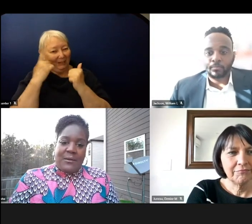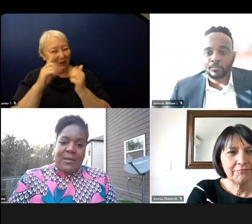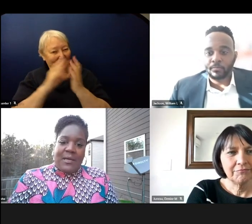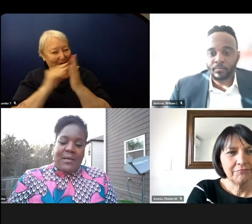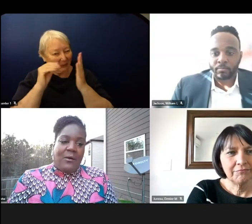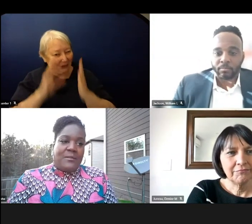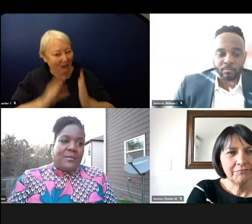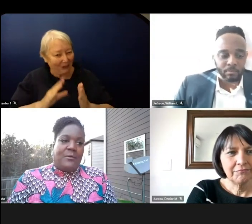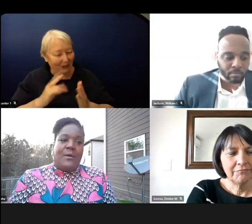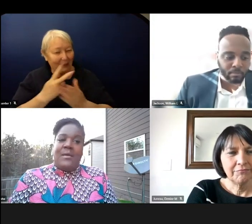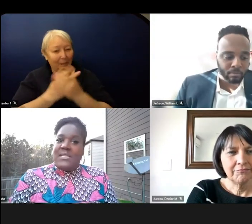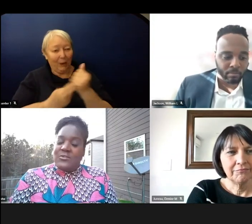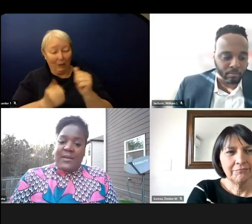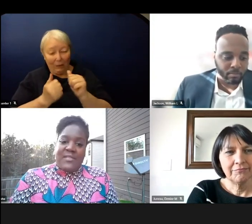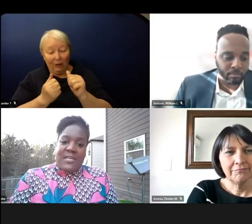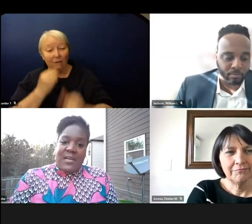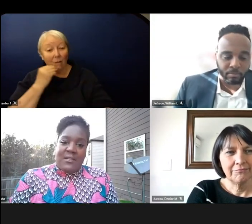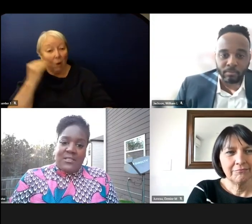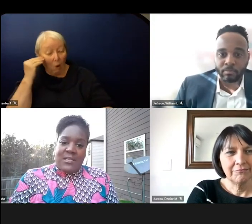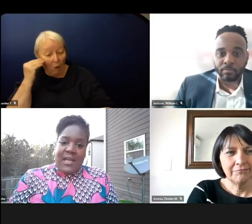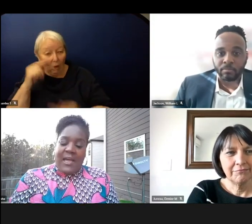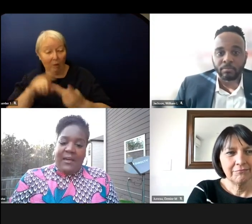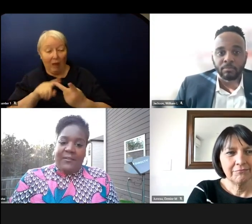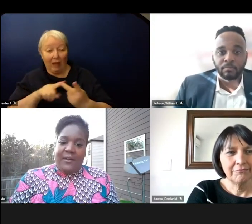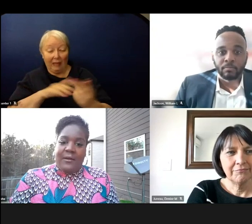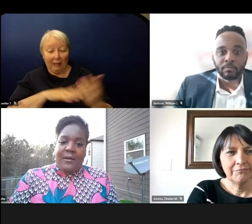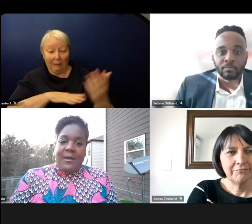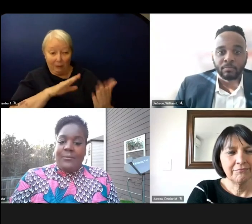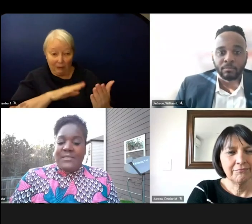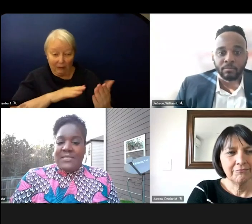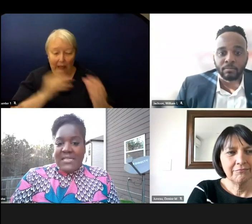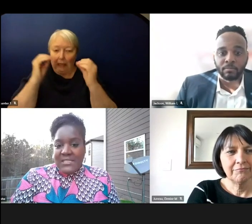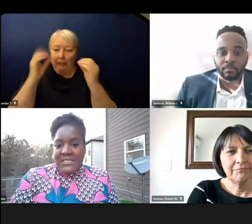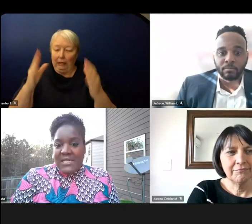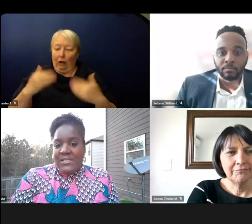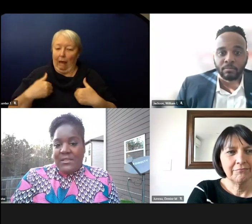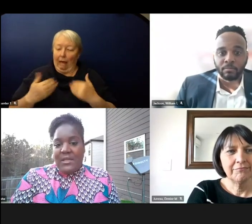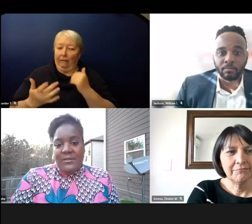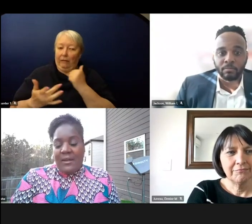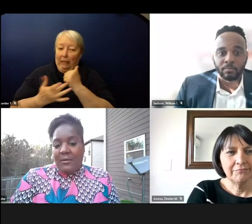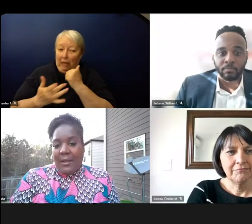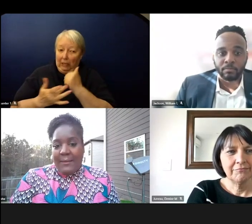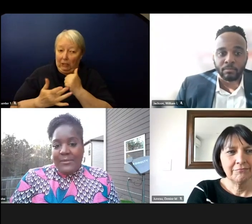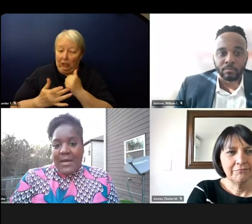And also teachers have technology. They have a presentation station. They also have their laptops.